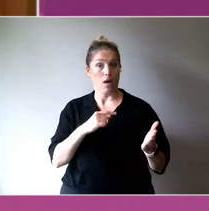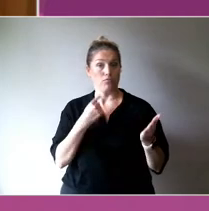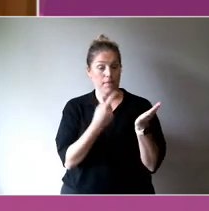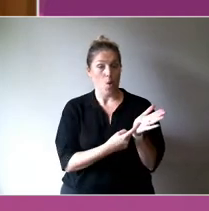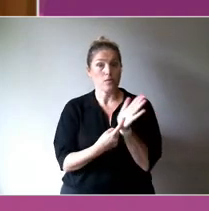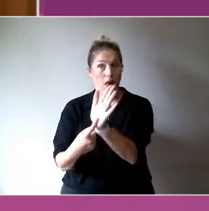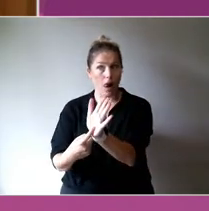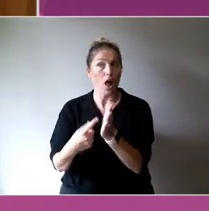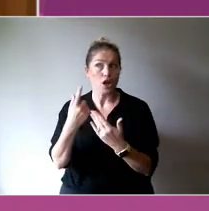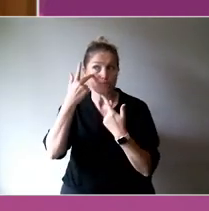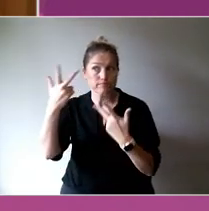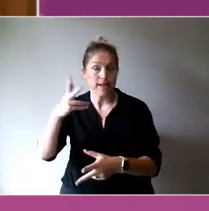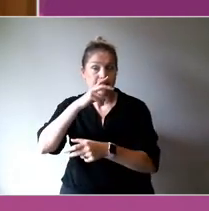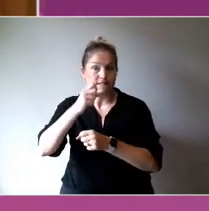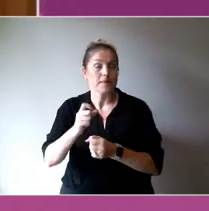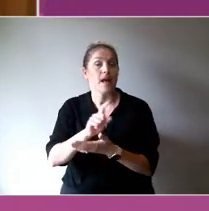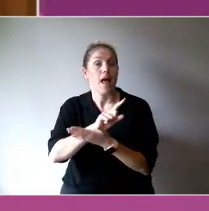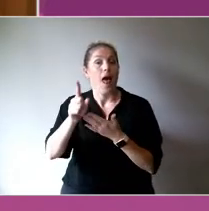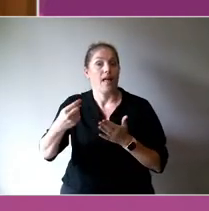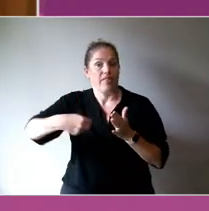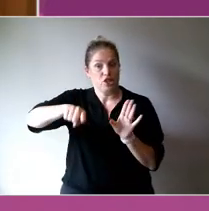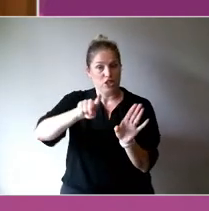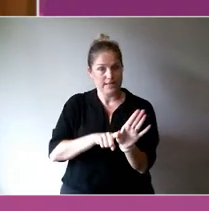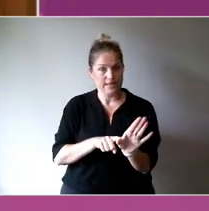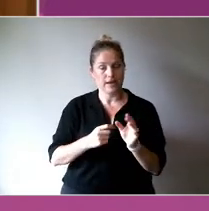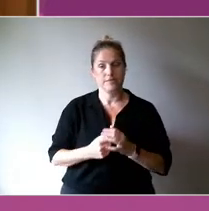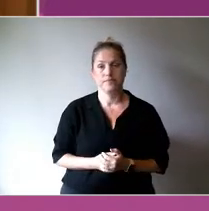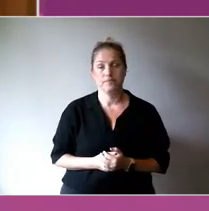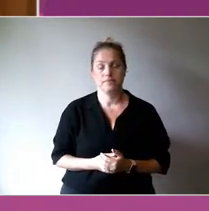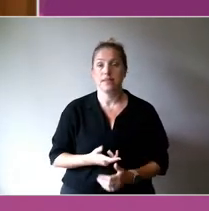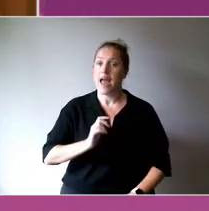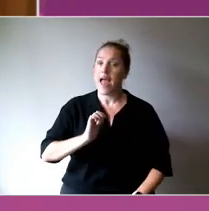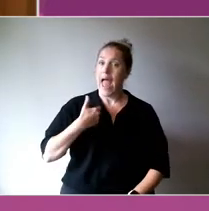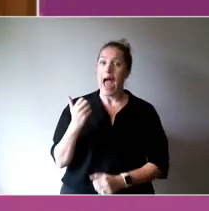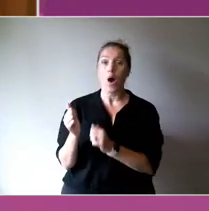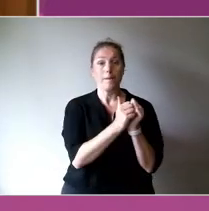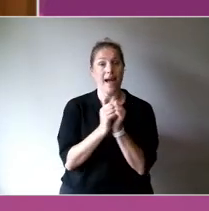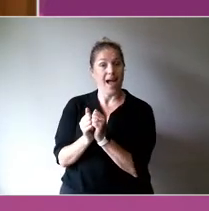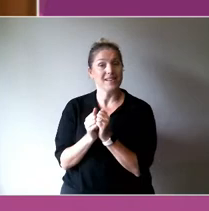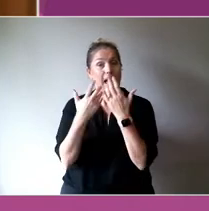Our partners in this wider policy development work include the federal government's Creativity